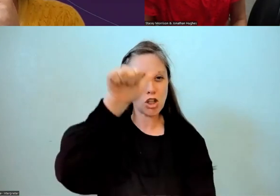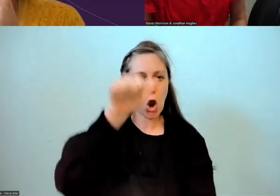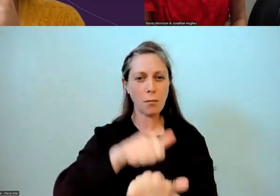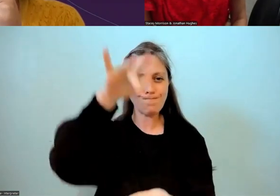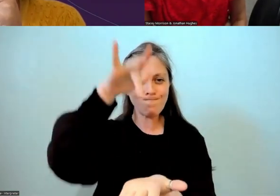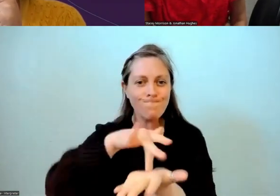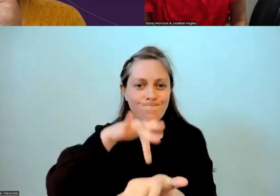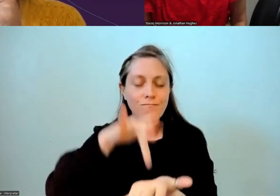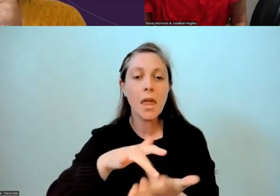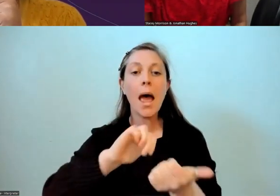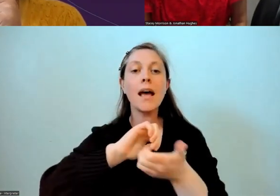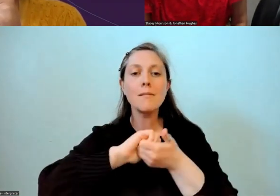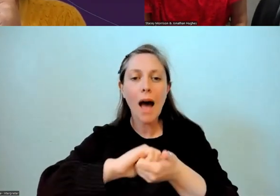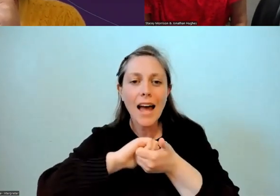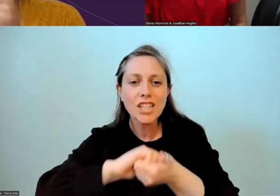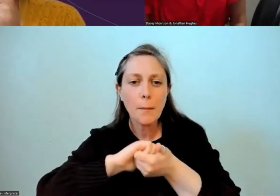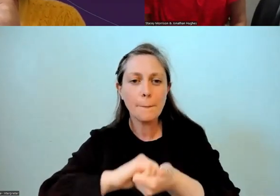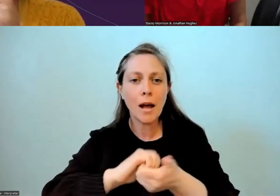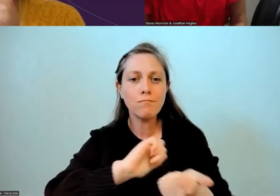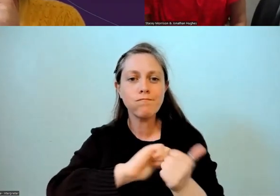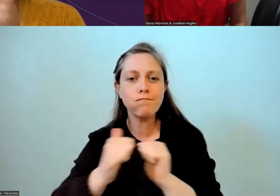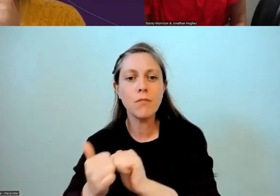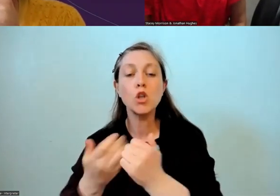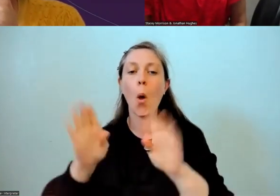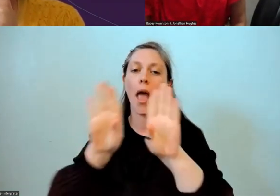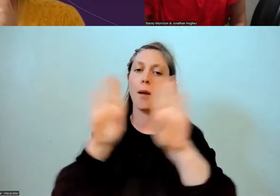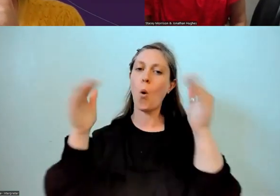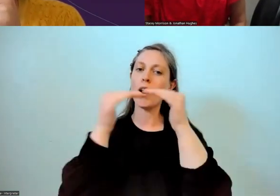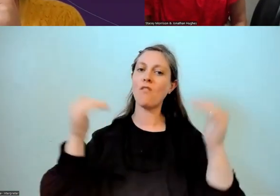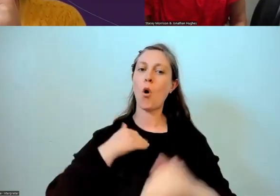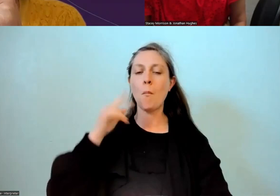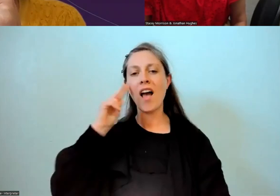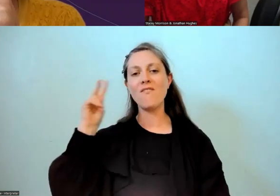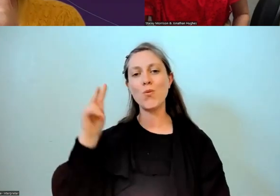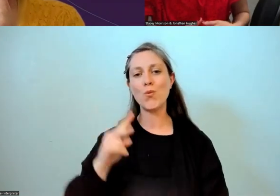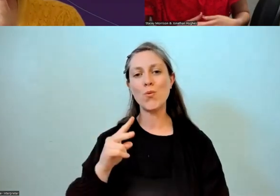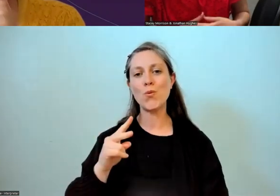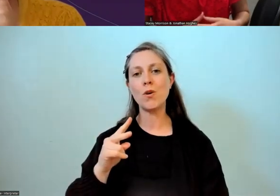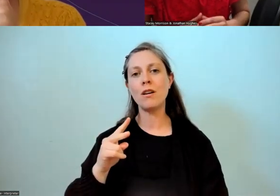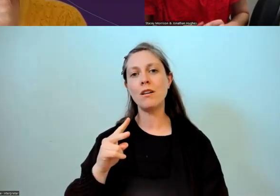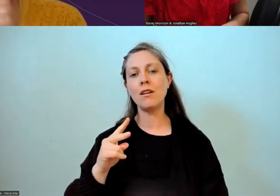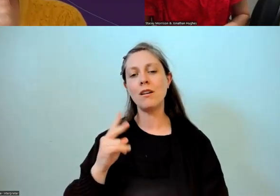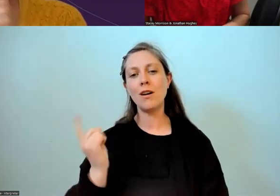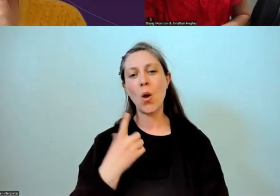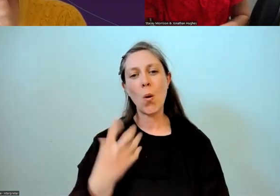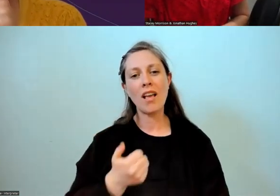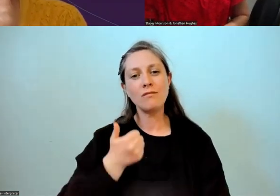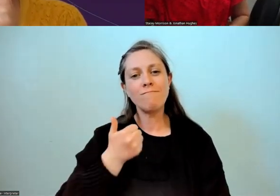So, I guess at a board level what I see is we've got good Māori representation for one thing.